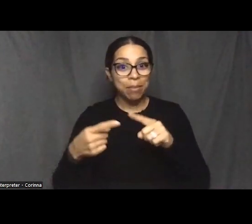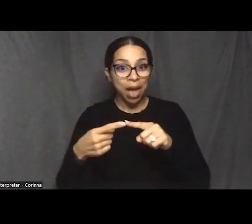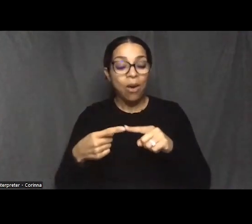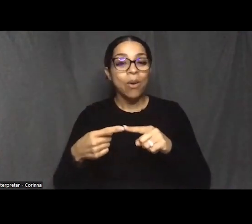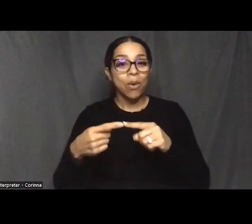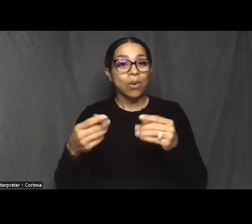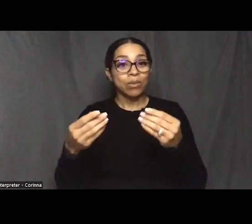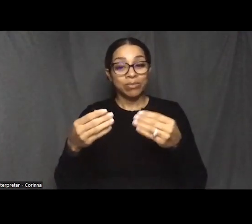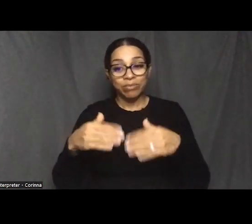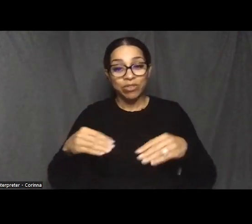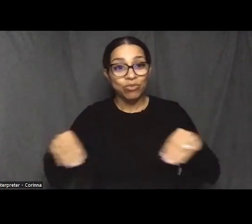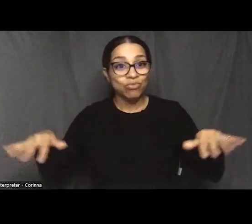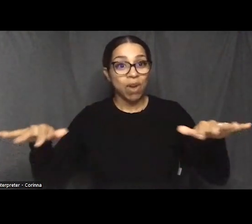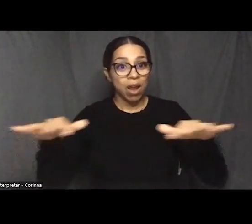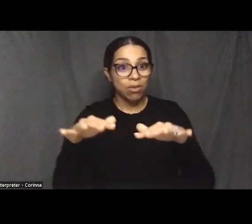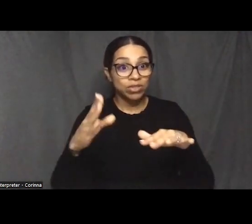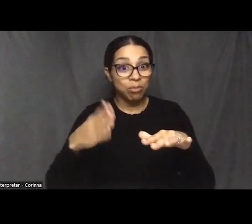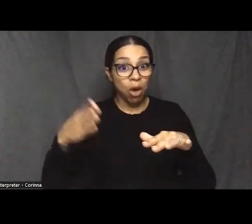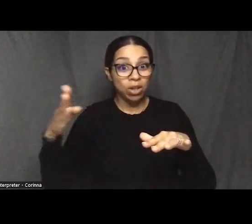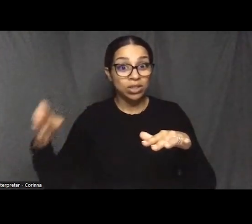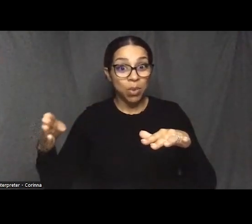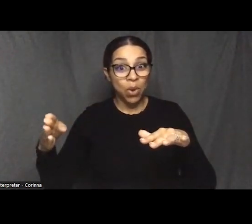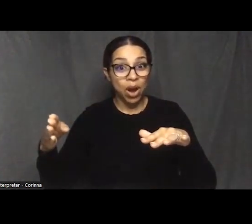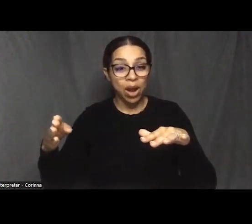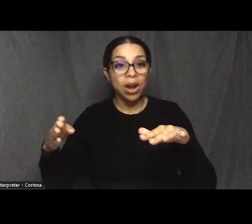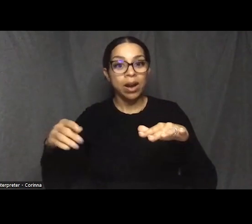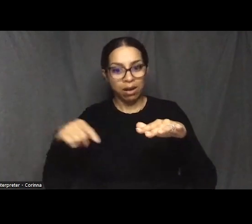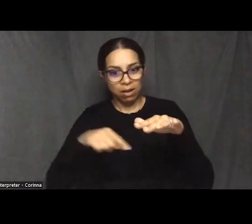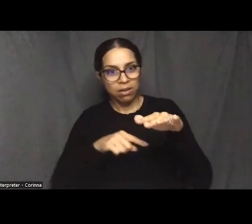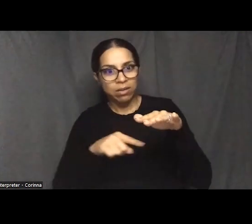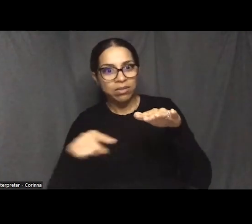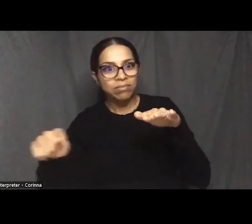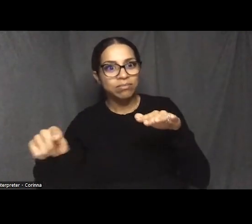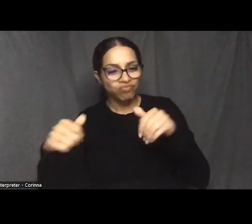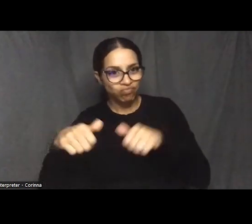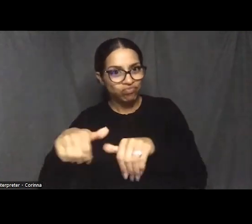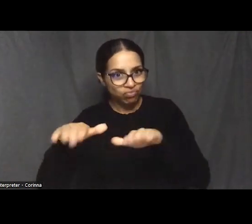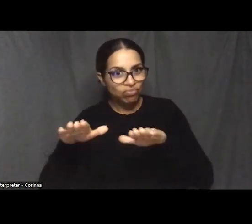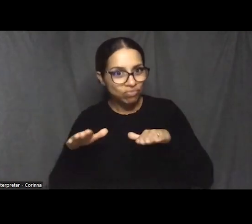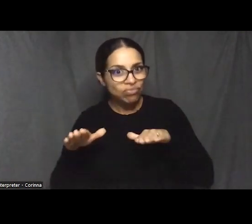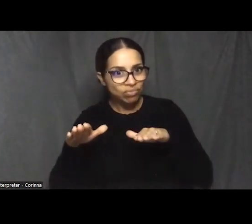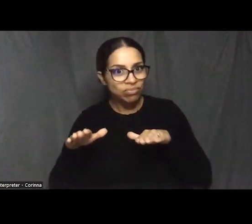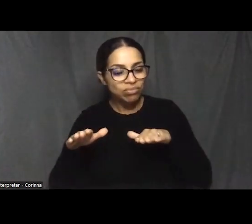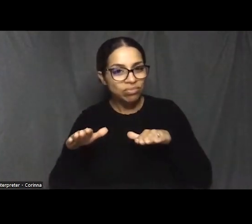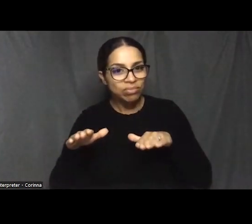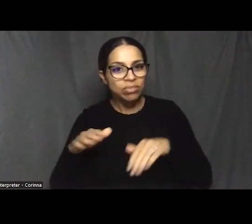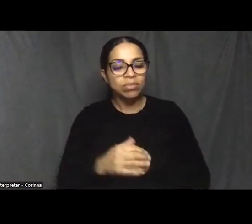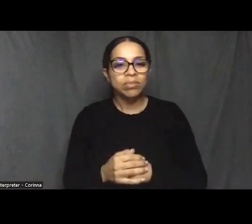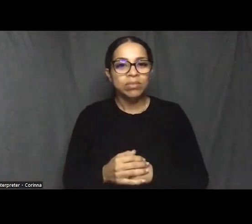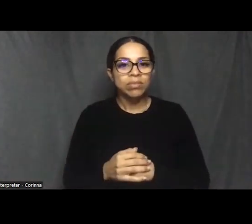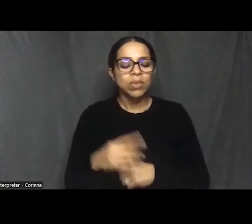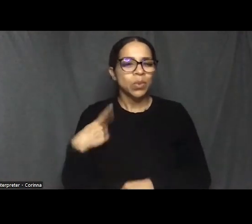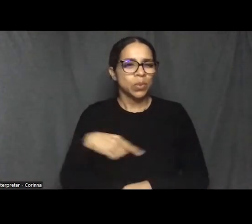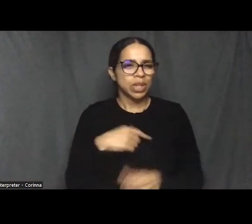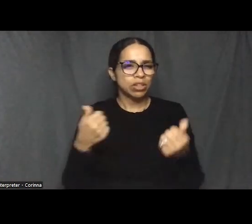where there is their standing on the shoulders of their ancestors. So what we try to do is amplify those stories